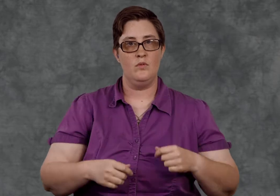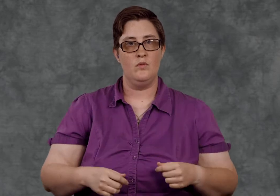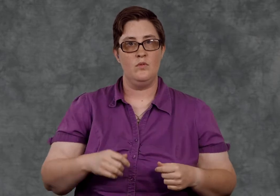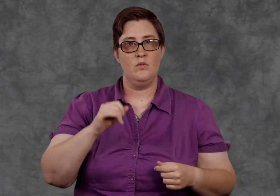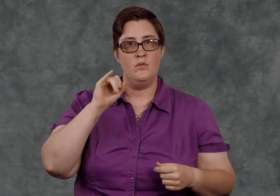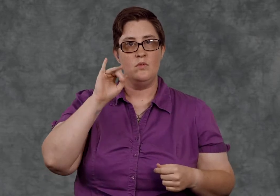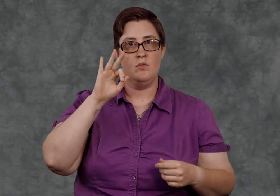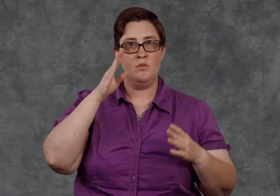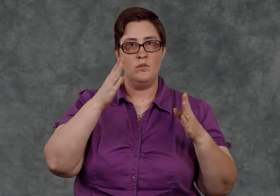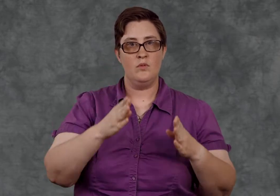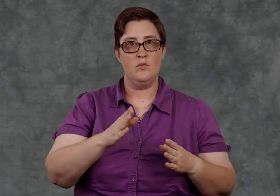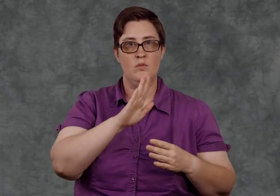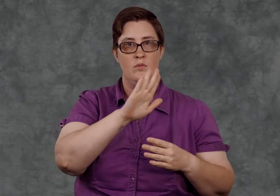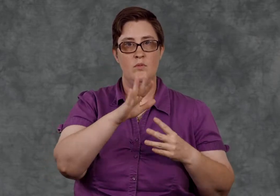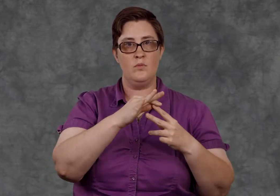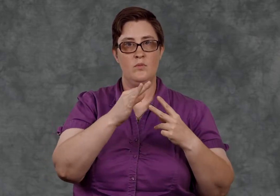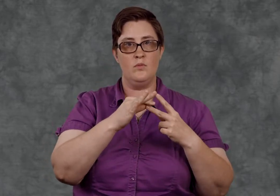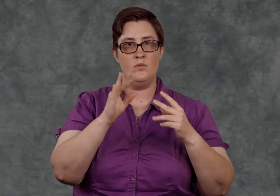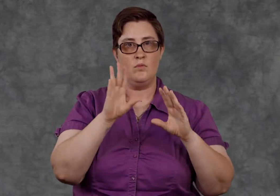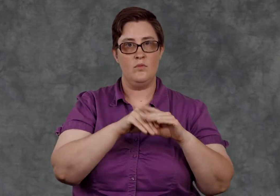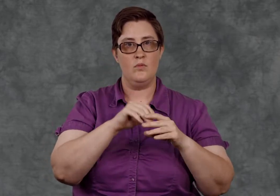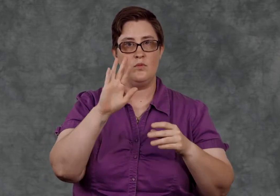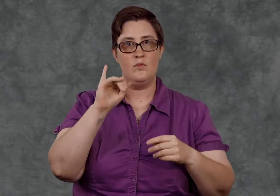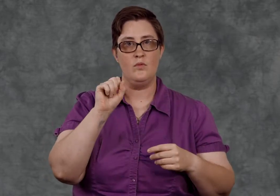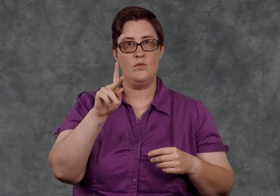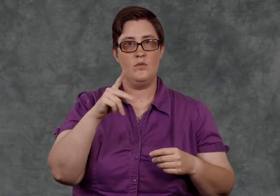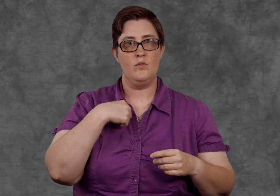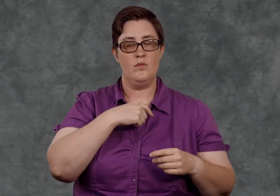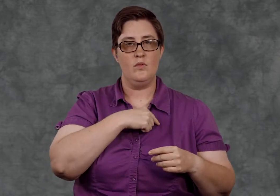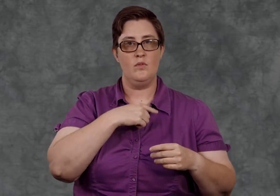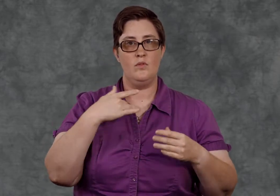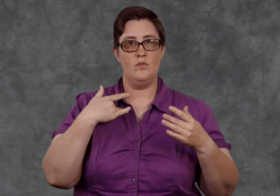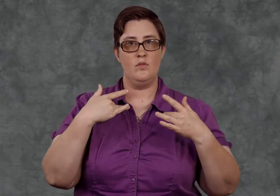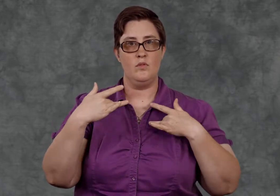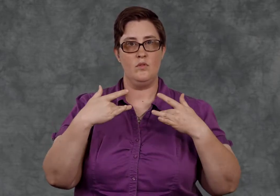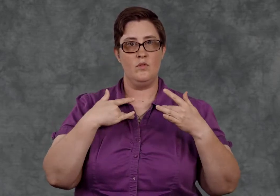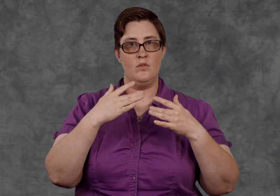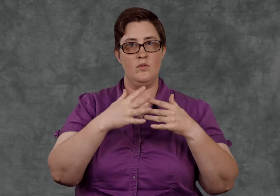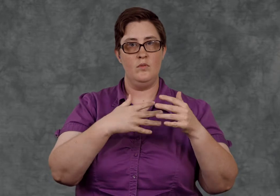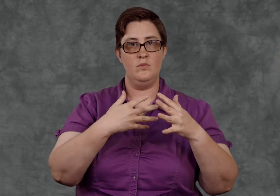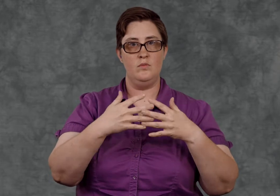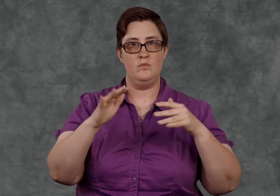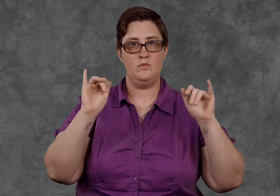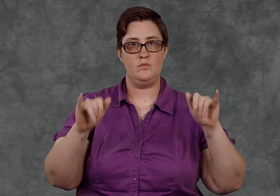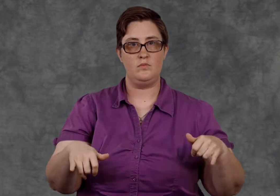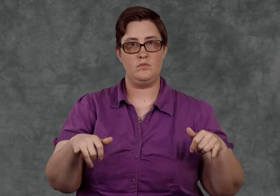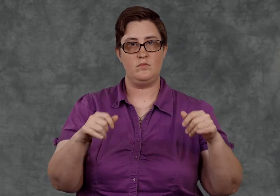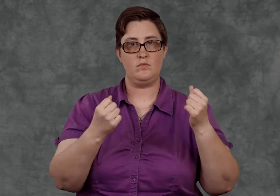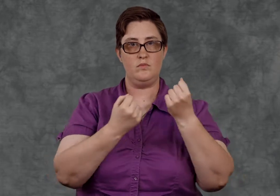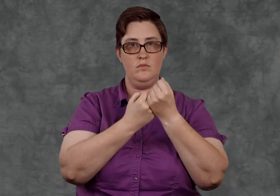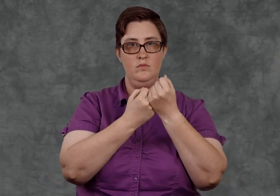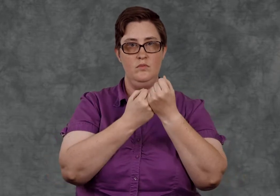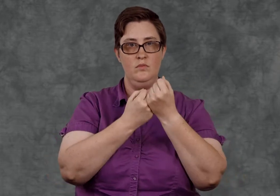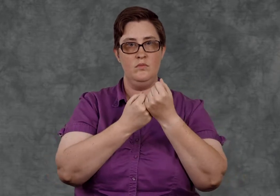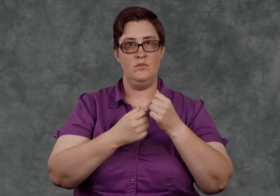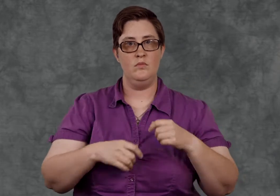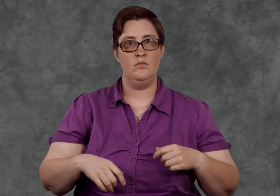We do this even when a person’s choices involve an element of risk that may cause us concern.